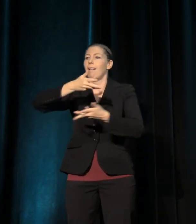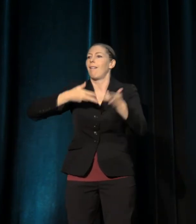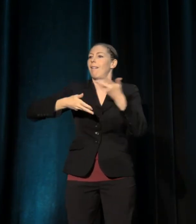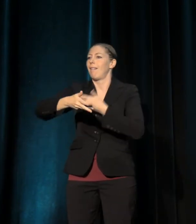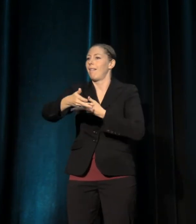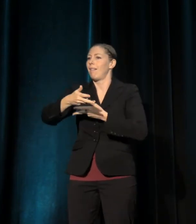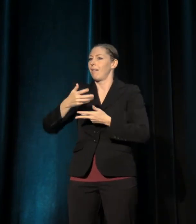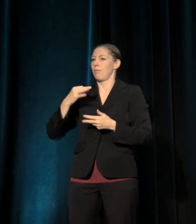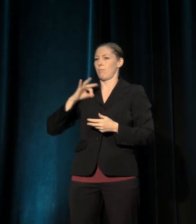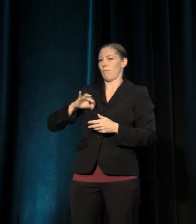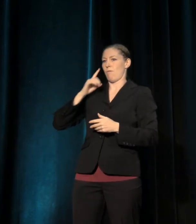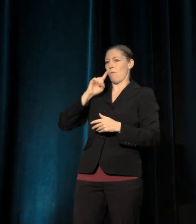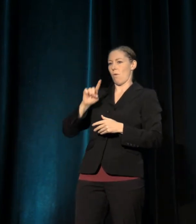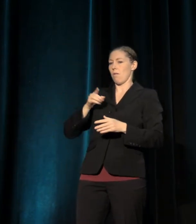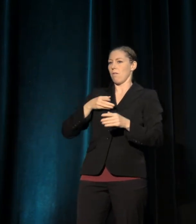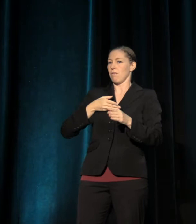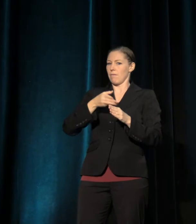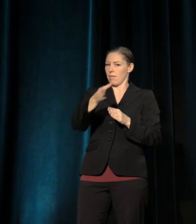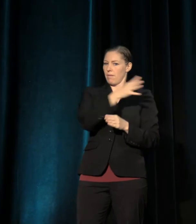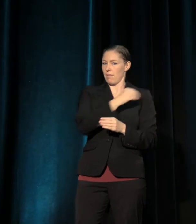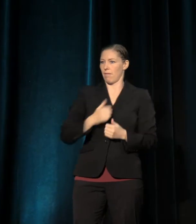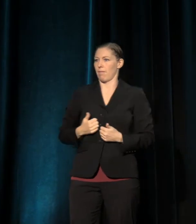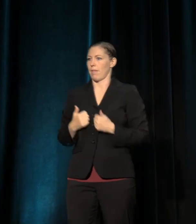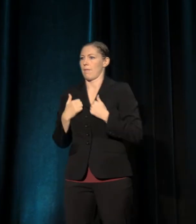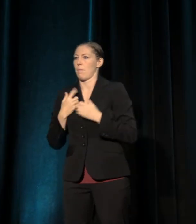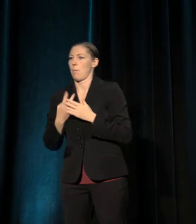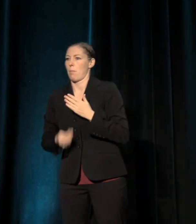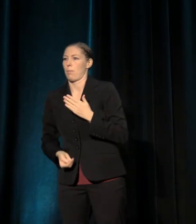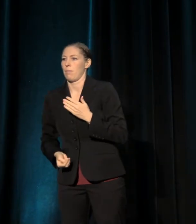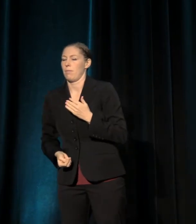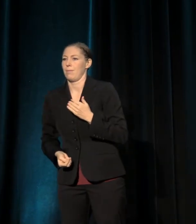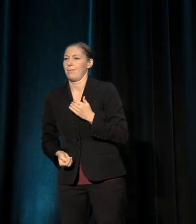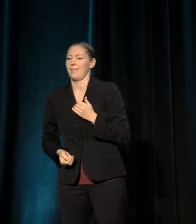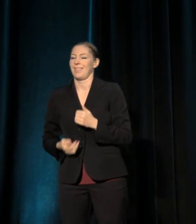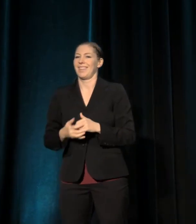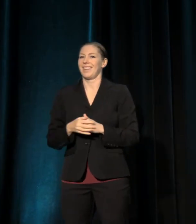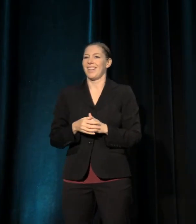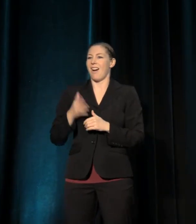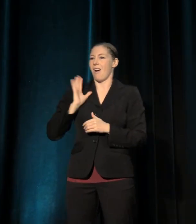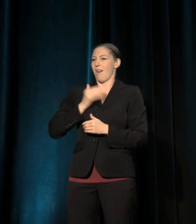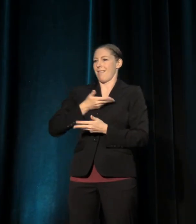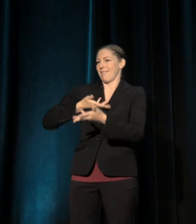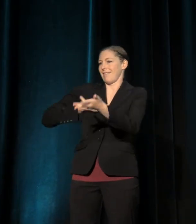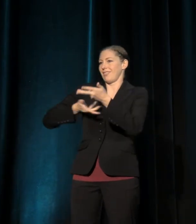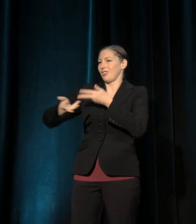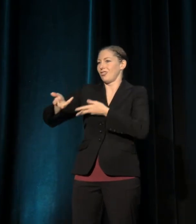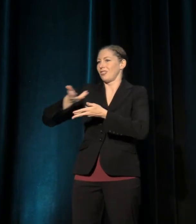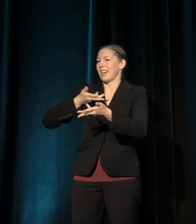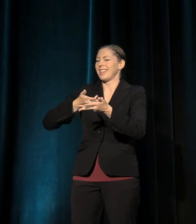but to our lives; we need each other that way. This exchange, like a circle, has no end.